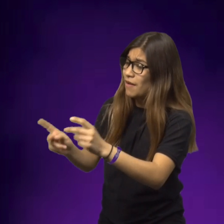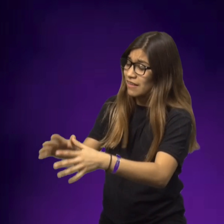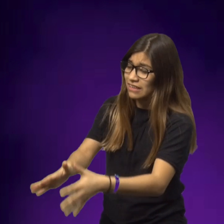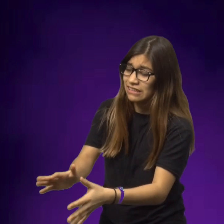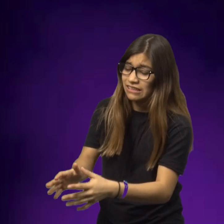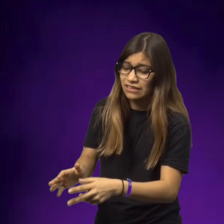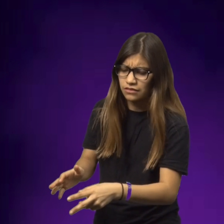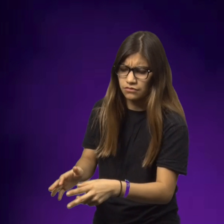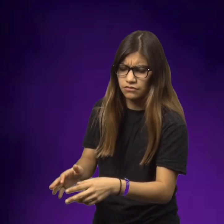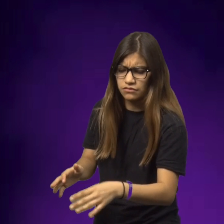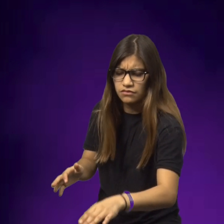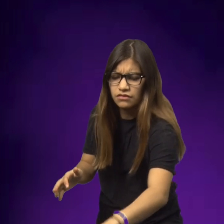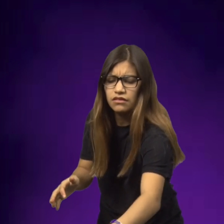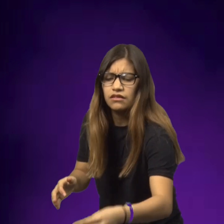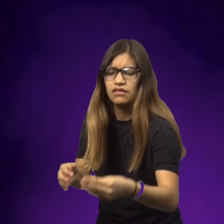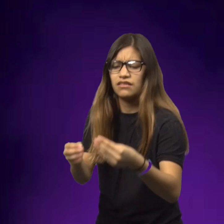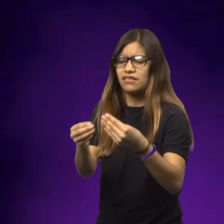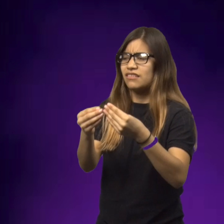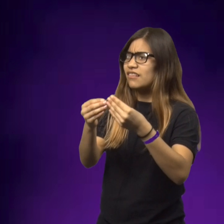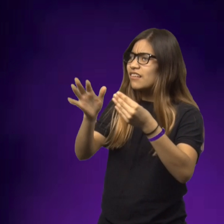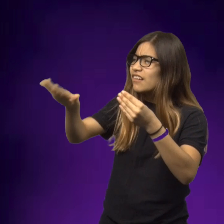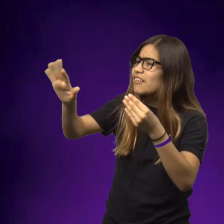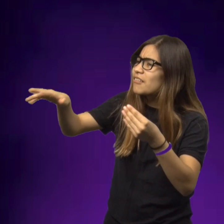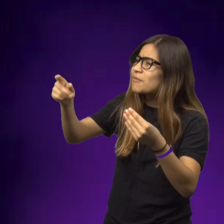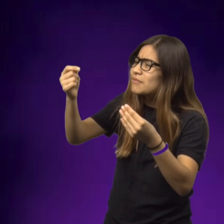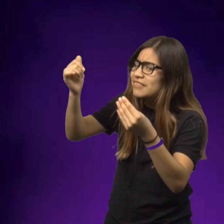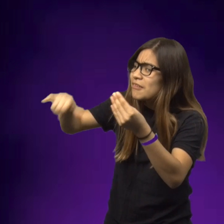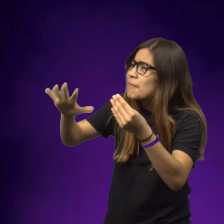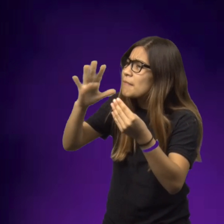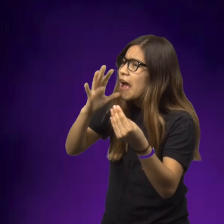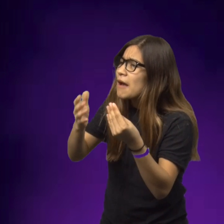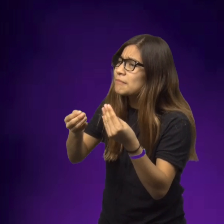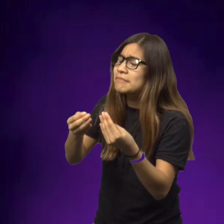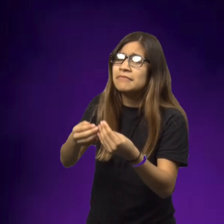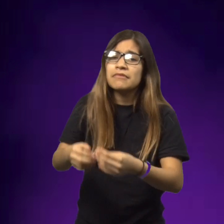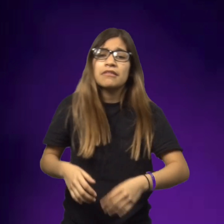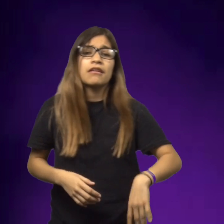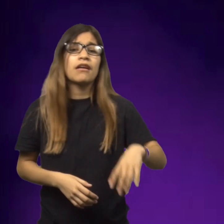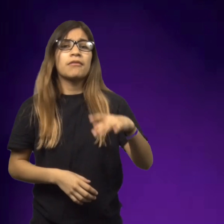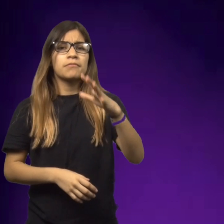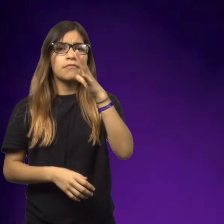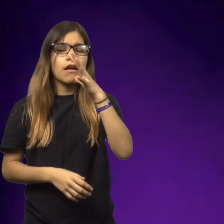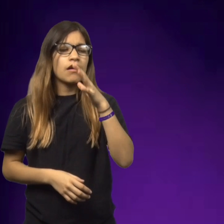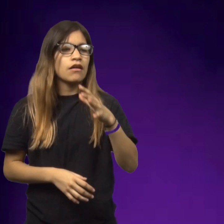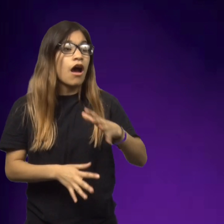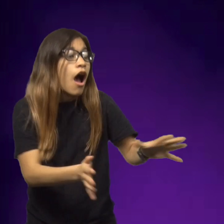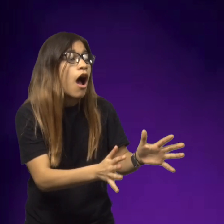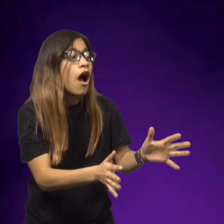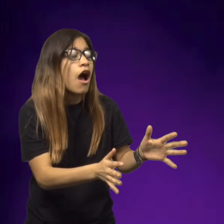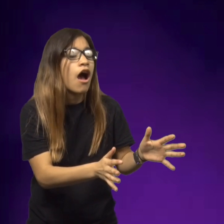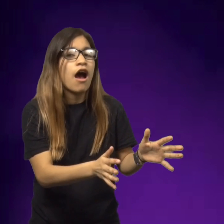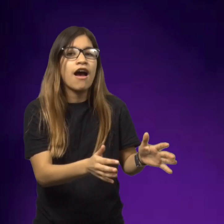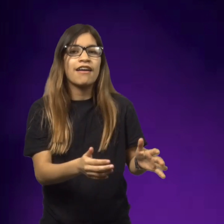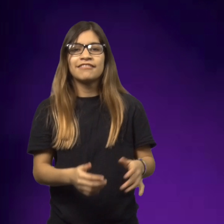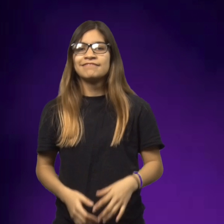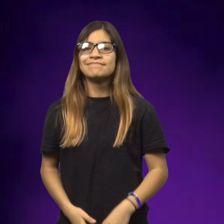As Annemarie was trying to help her mom, she spotted something on the ground and picked it up and said, "Mom, what is this?" When her mom saw it, she gasped.